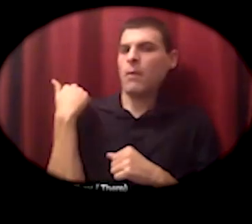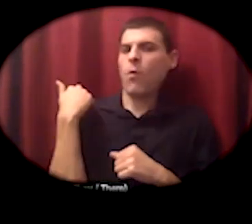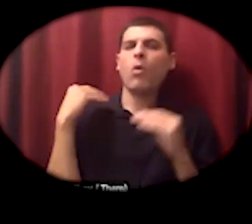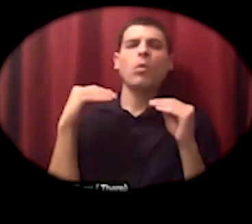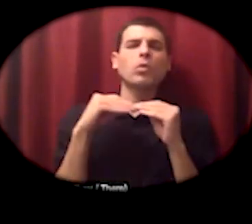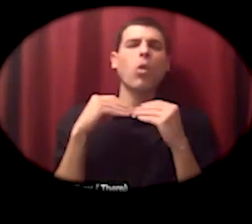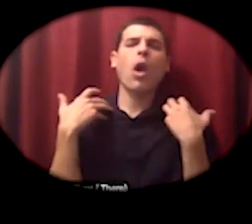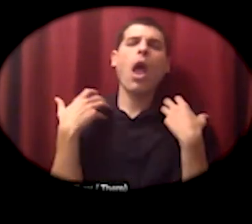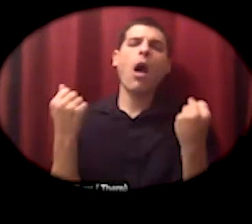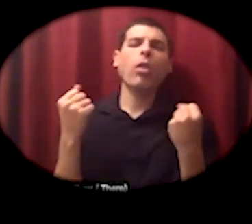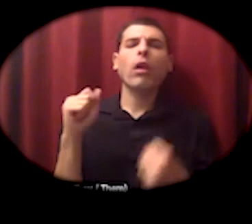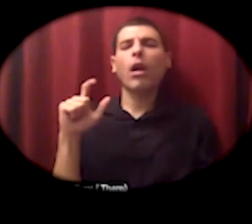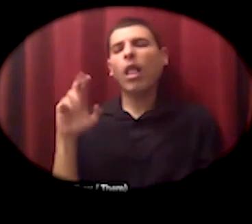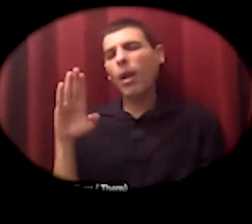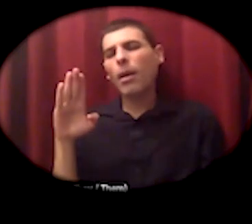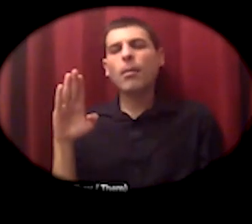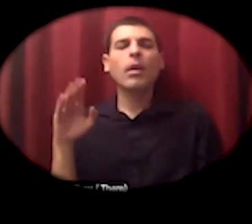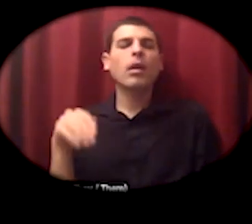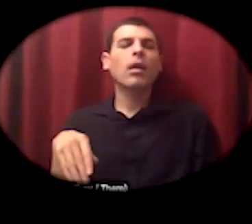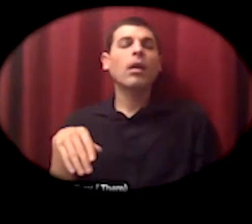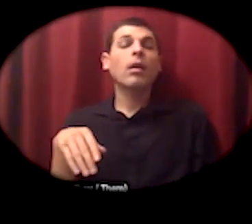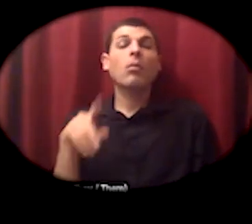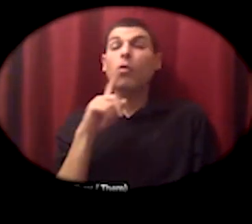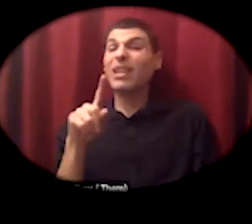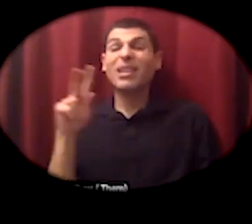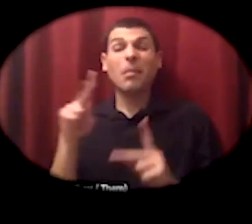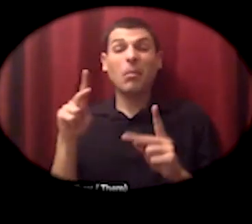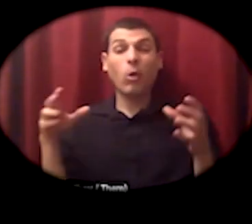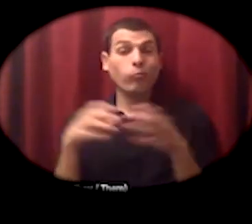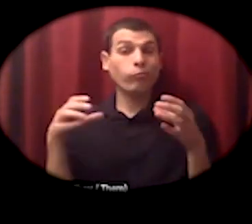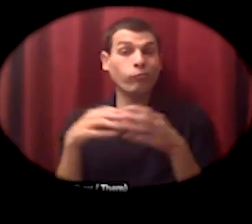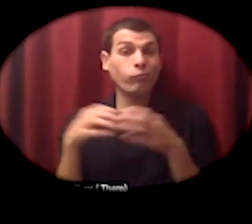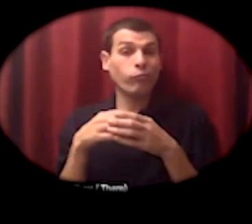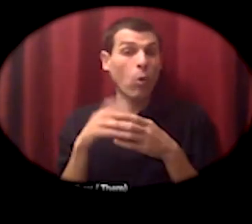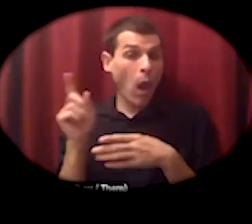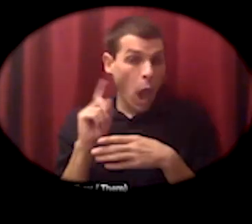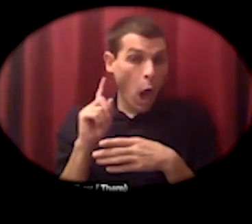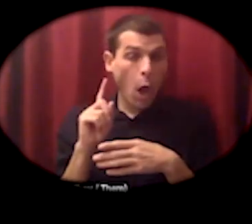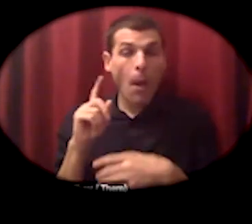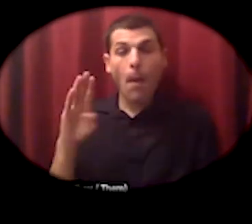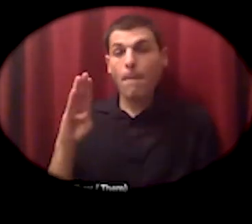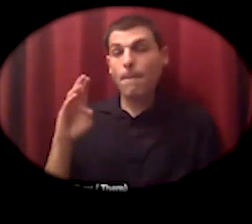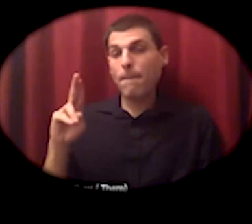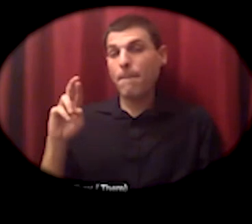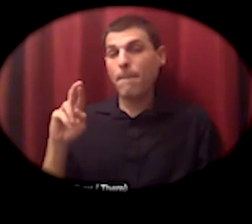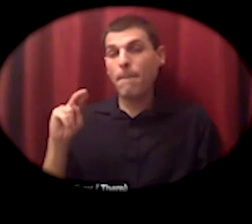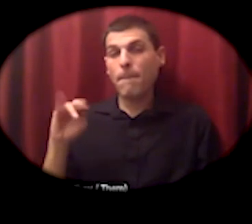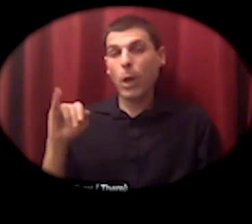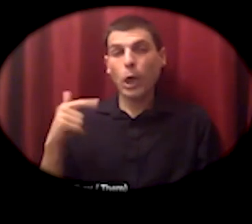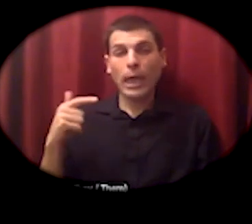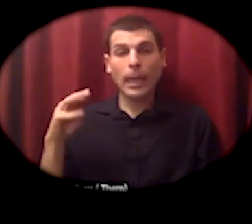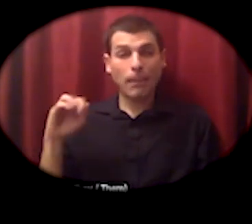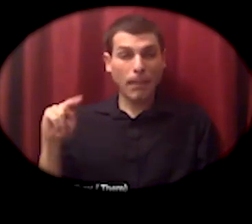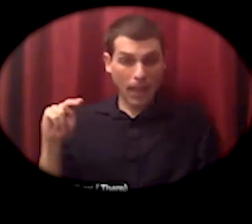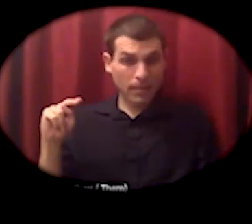people who went to burning man together now it's a a company that even has solidarity memberships